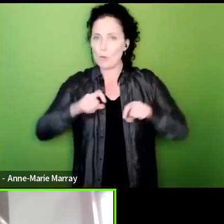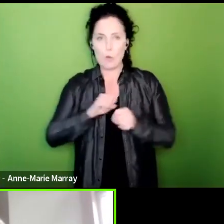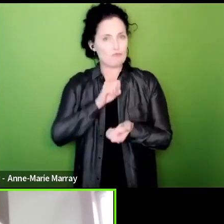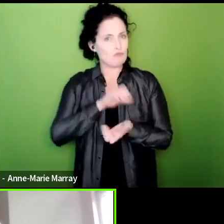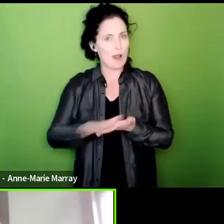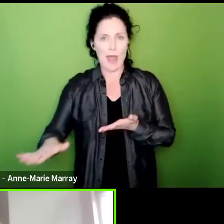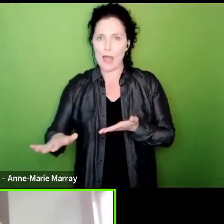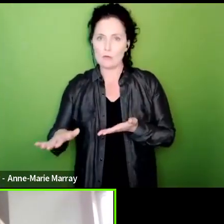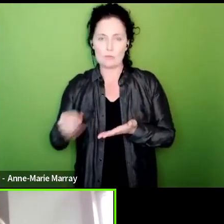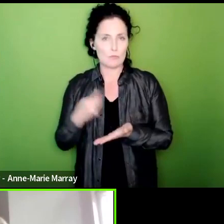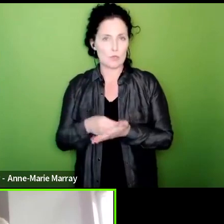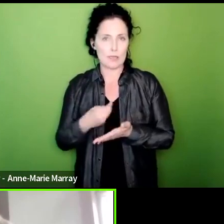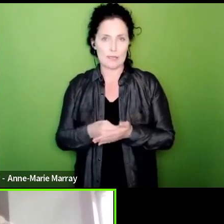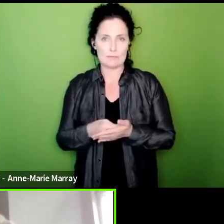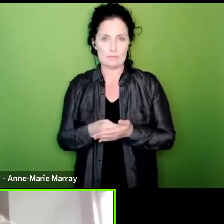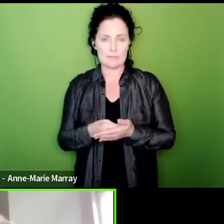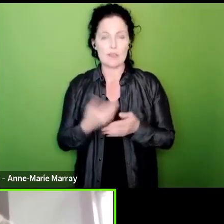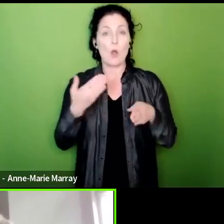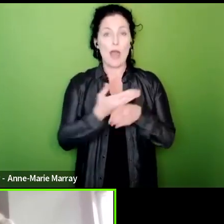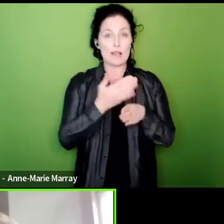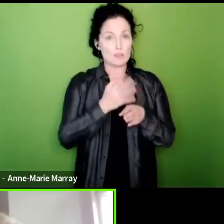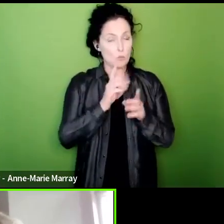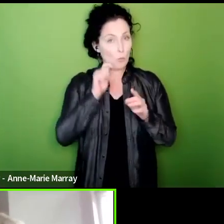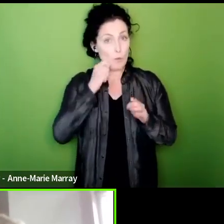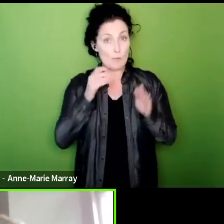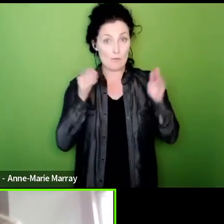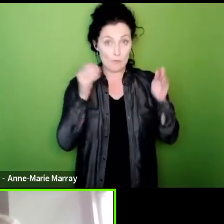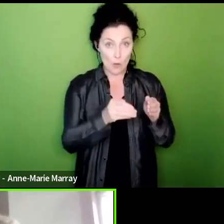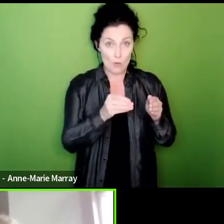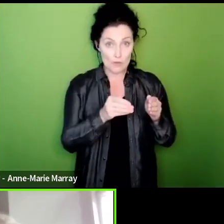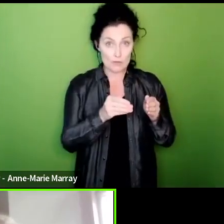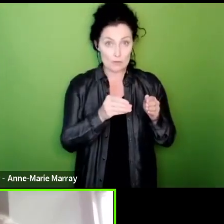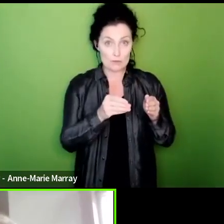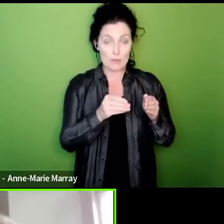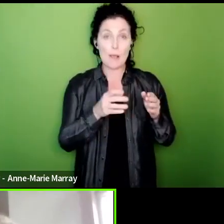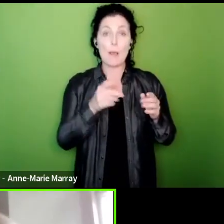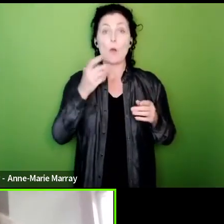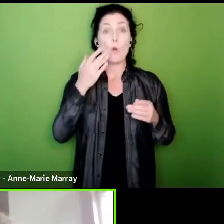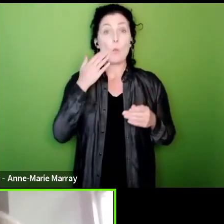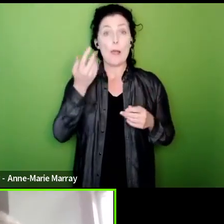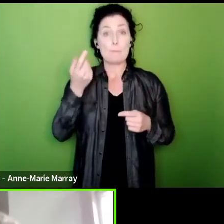that the action will be very focused and targeted that where people lose pay it will only be if it's